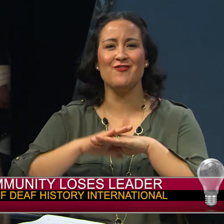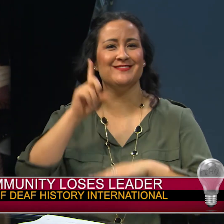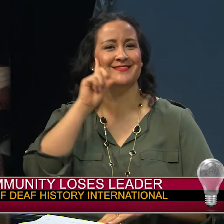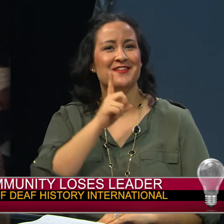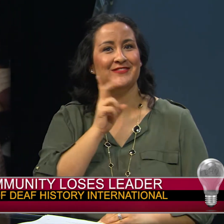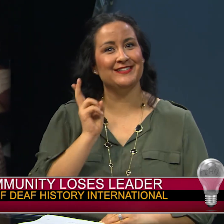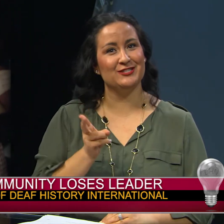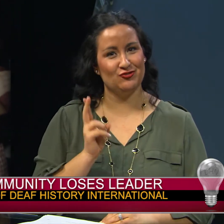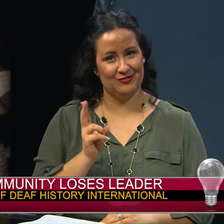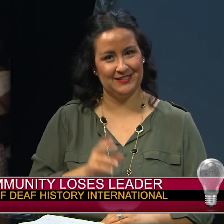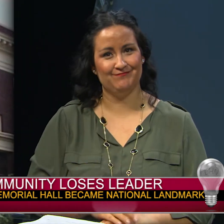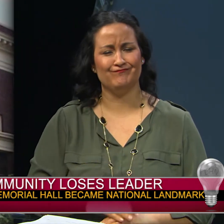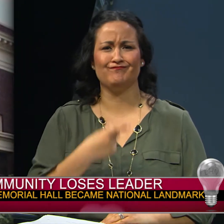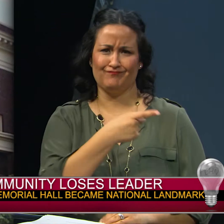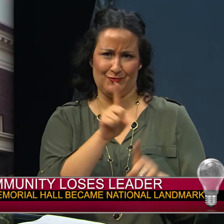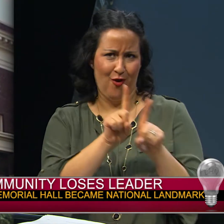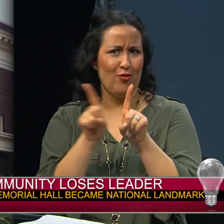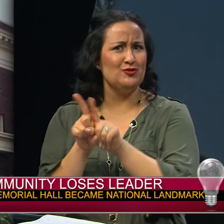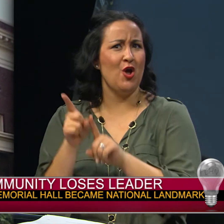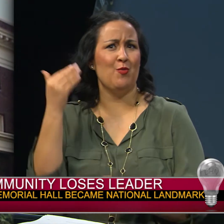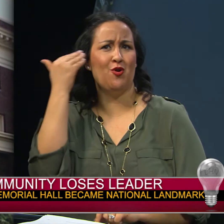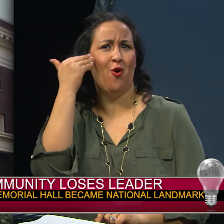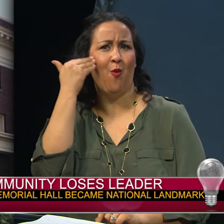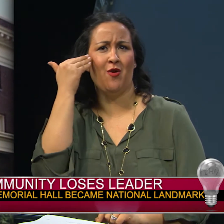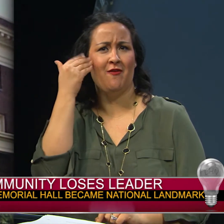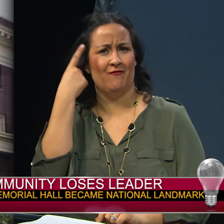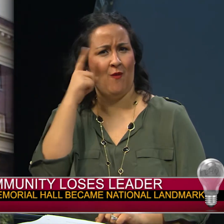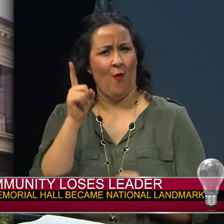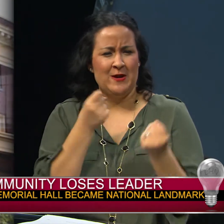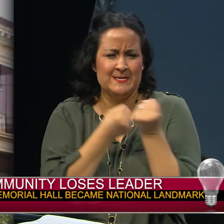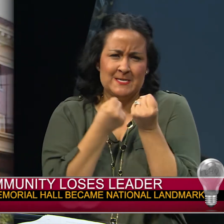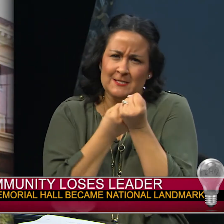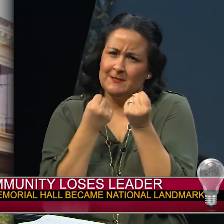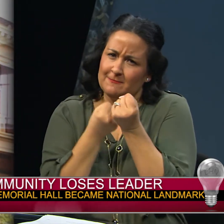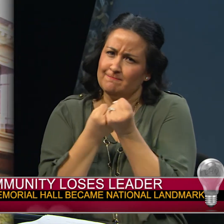Bahl was also known for championing the Charles Thompson Memorial Hall